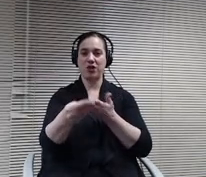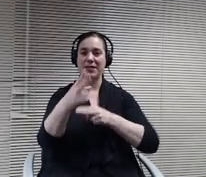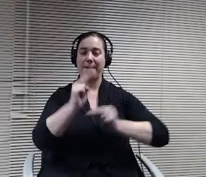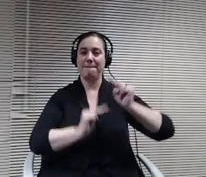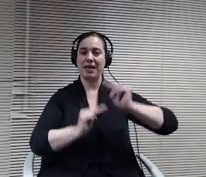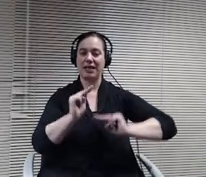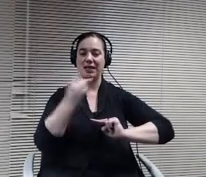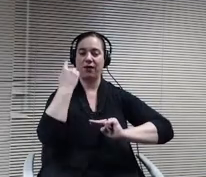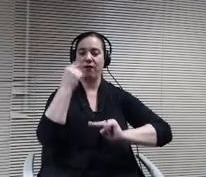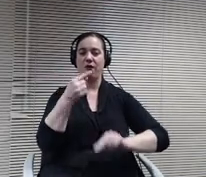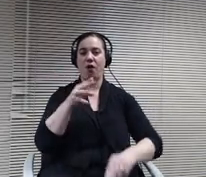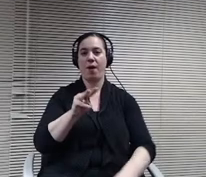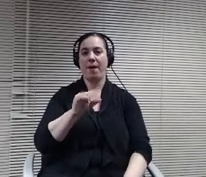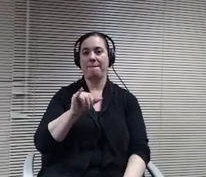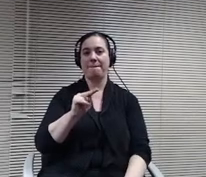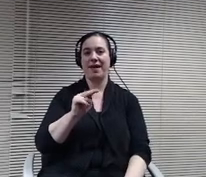transitions plus Doctor Peterson.